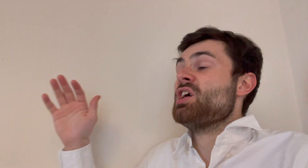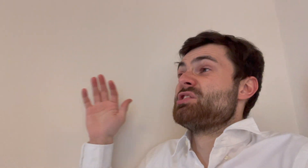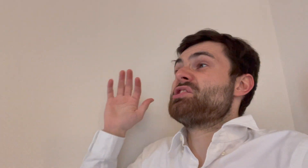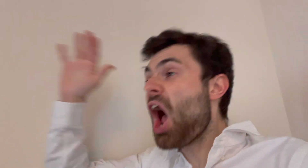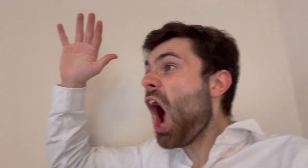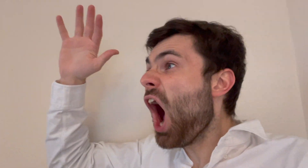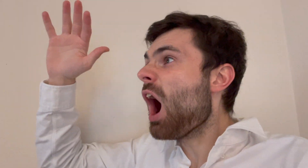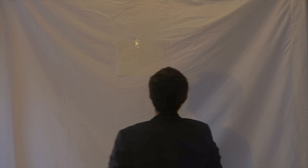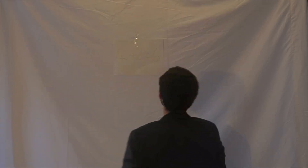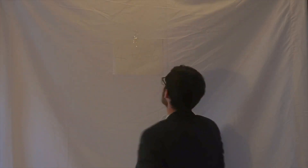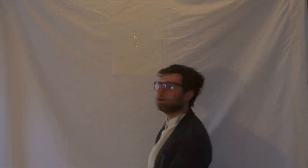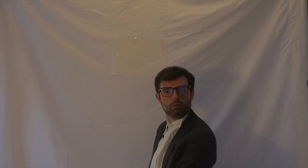SIR!!